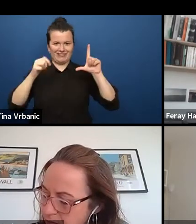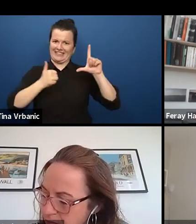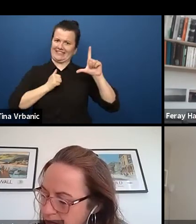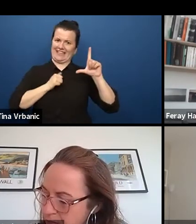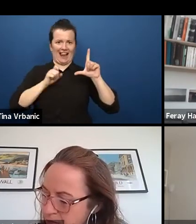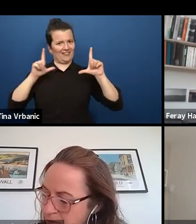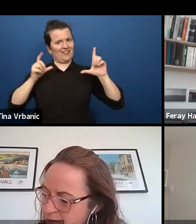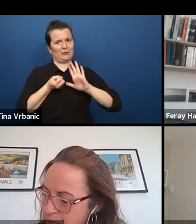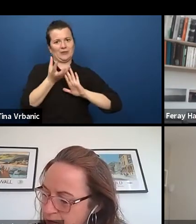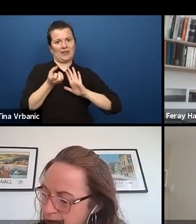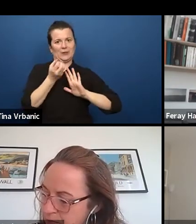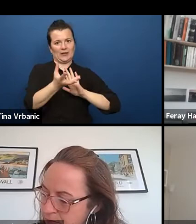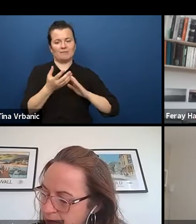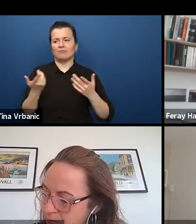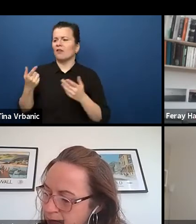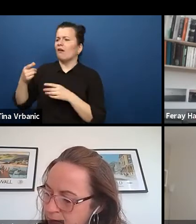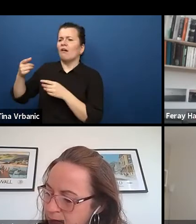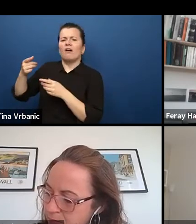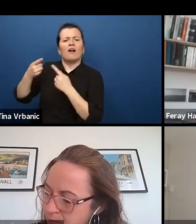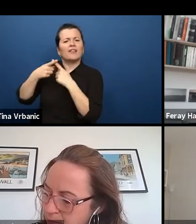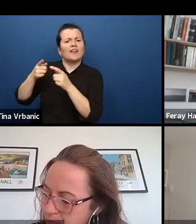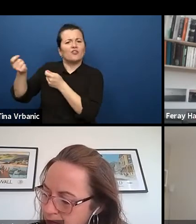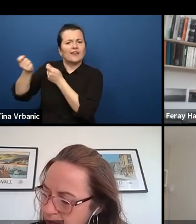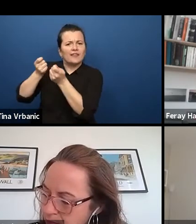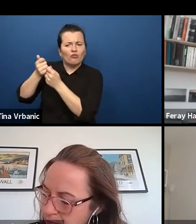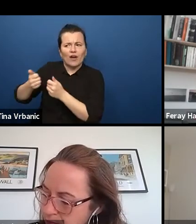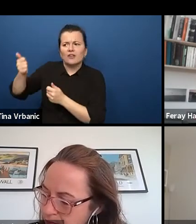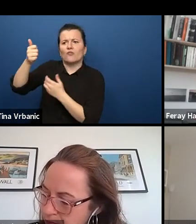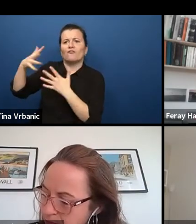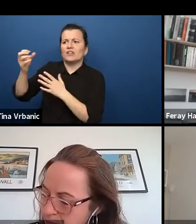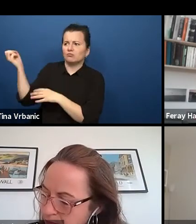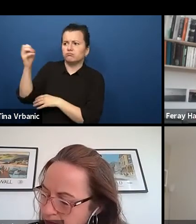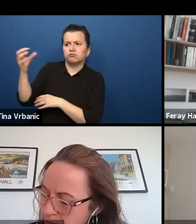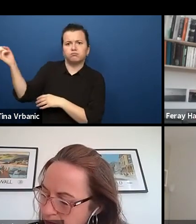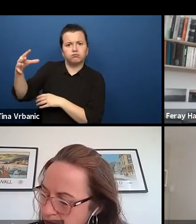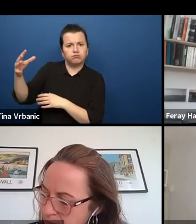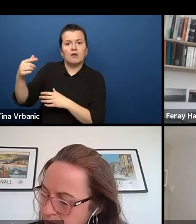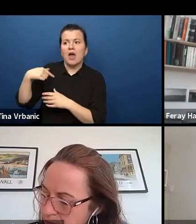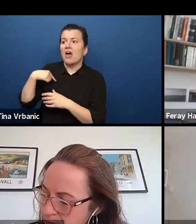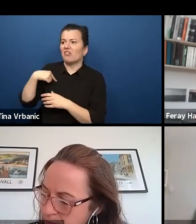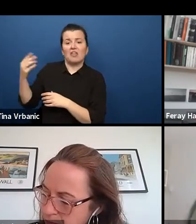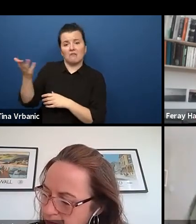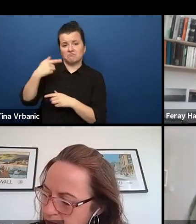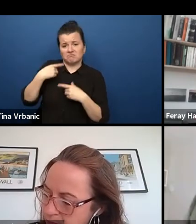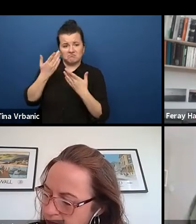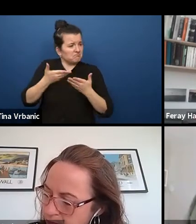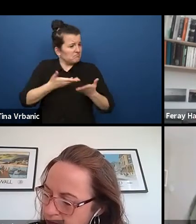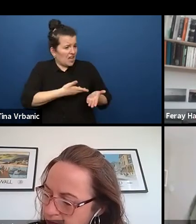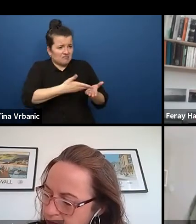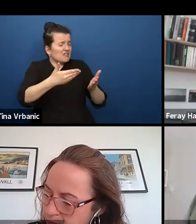and we had the artistic freedom to do it. I chose that topic because as I mentioned,